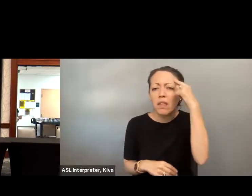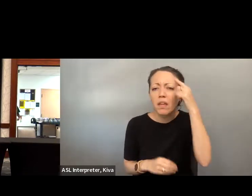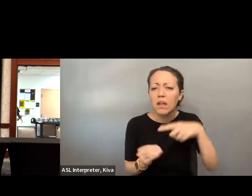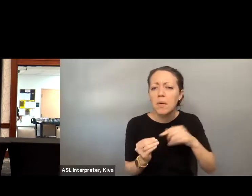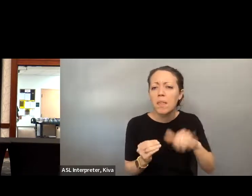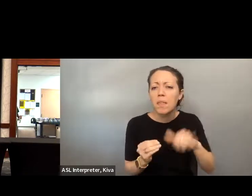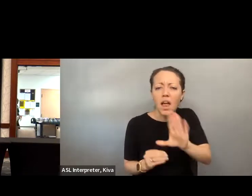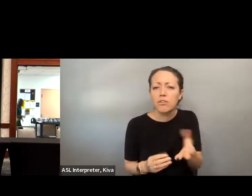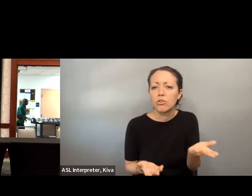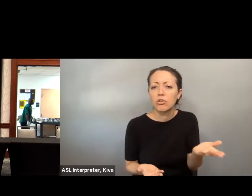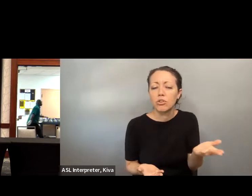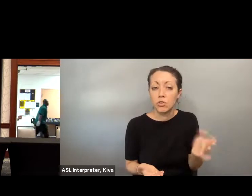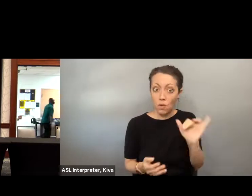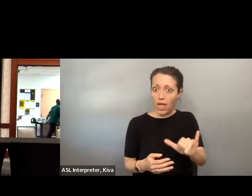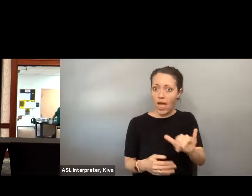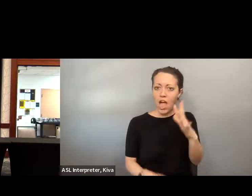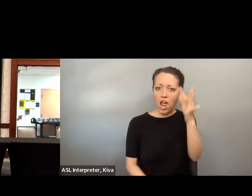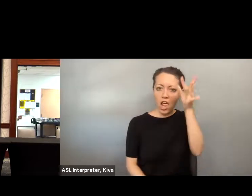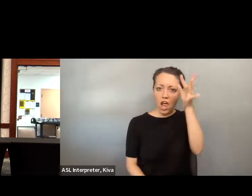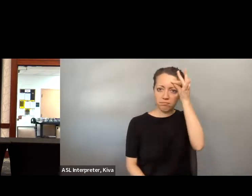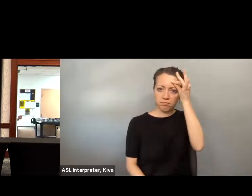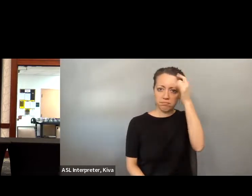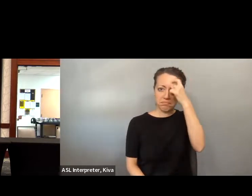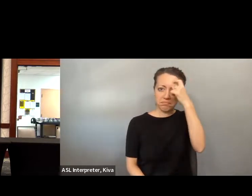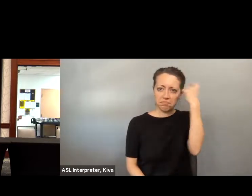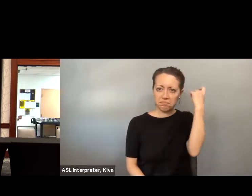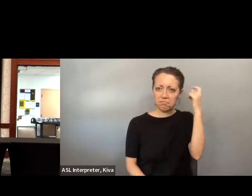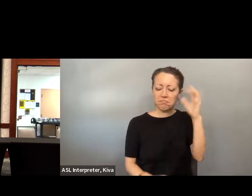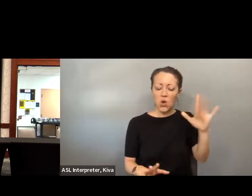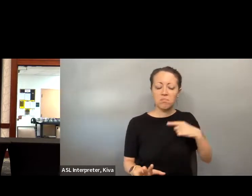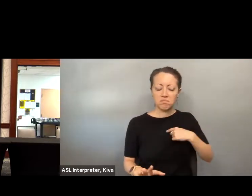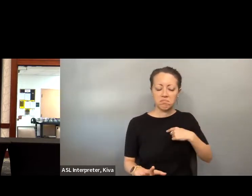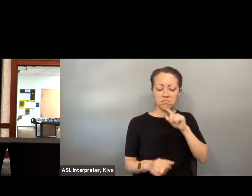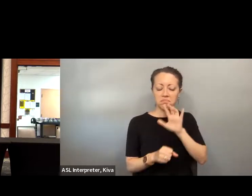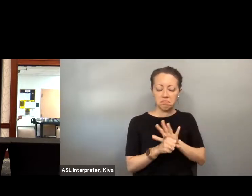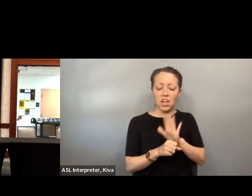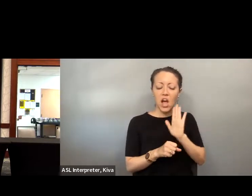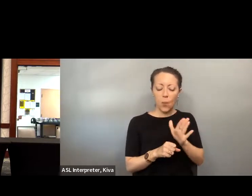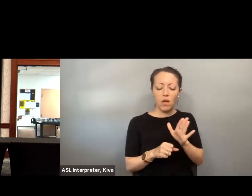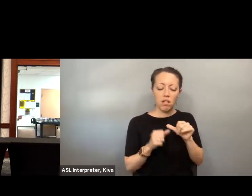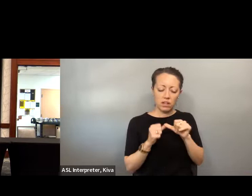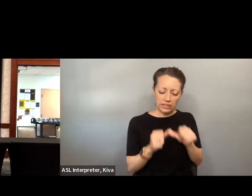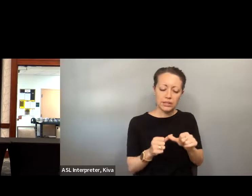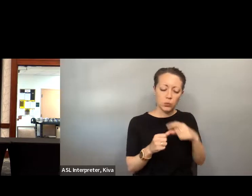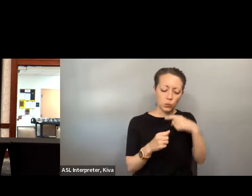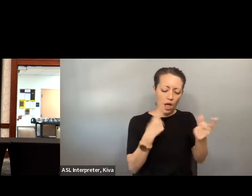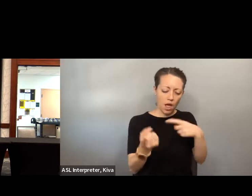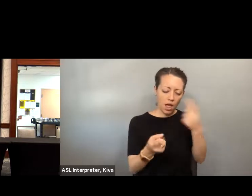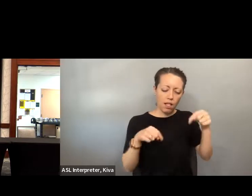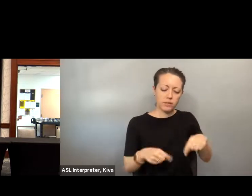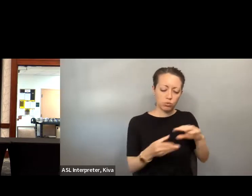have been put in that position in the first place. My position on that day is not lost on me. So I committed to two things. Telling my